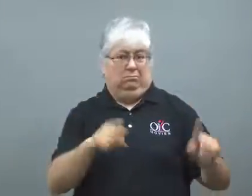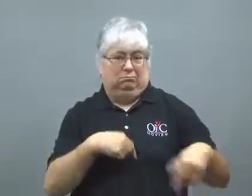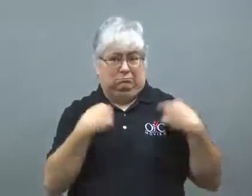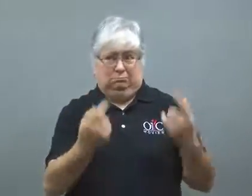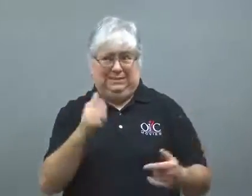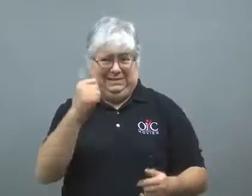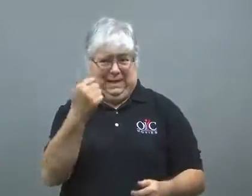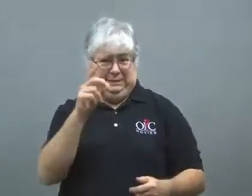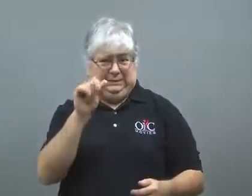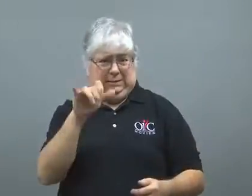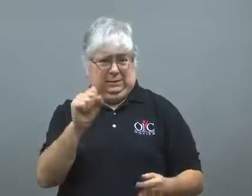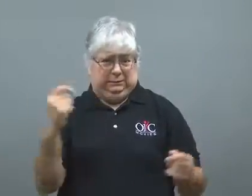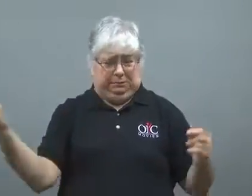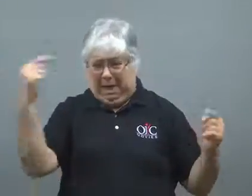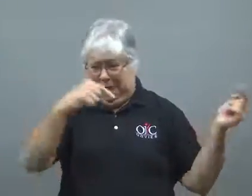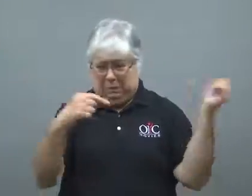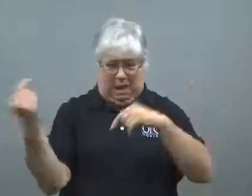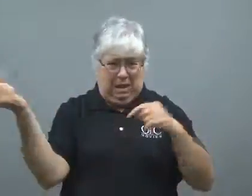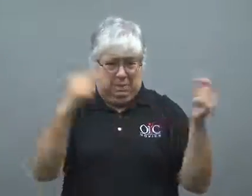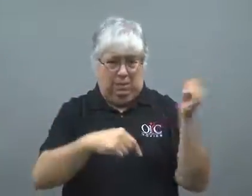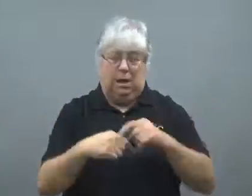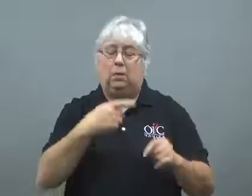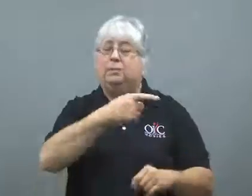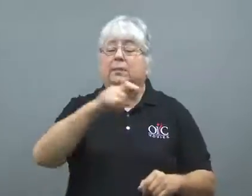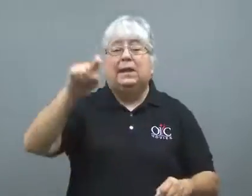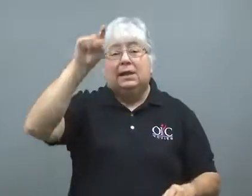The mutual shelling went on for 10 days.